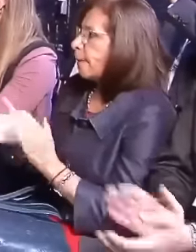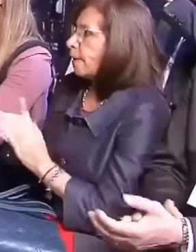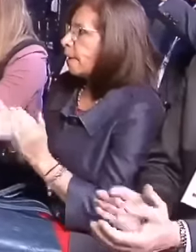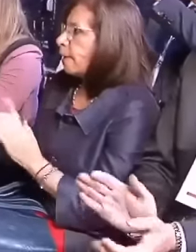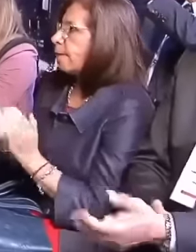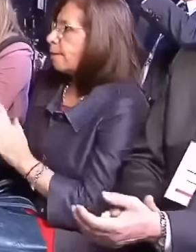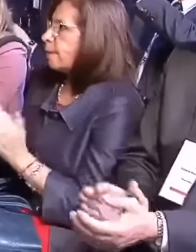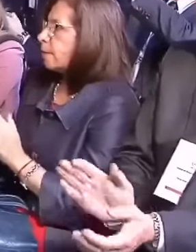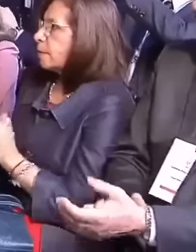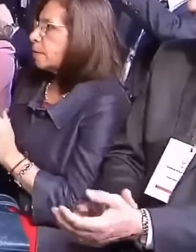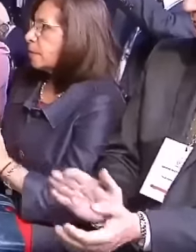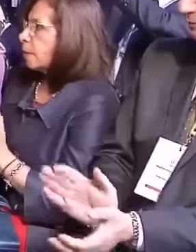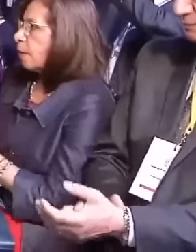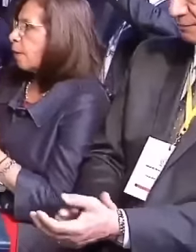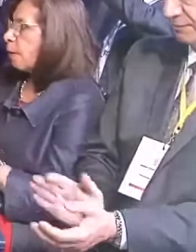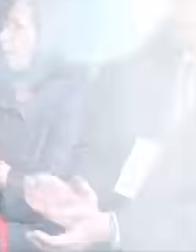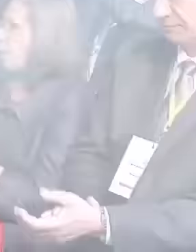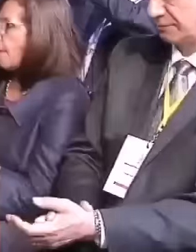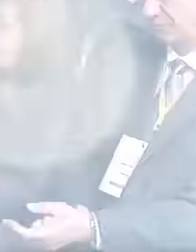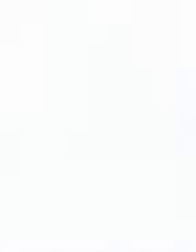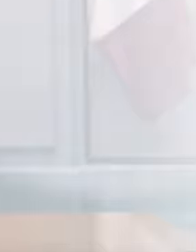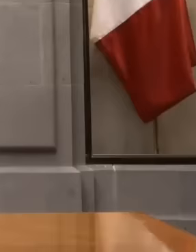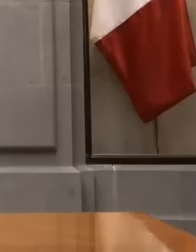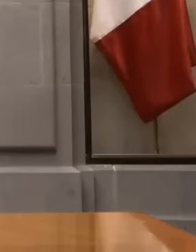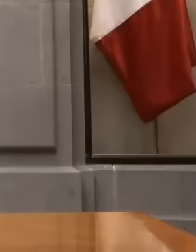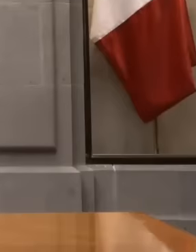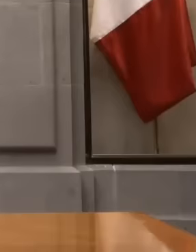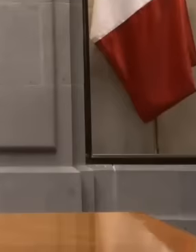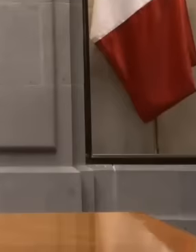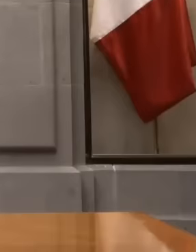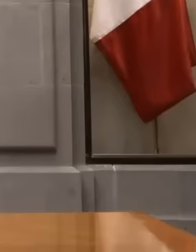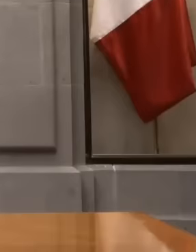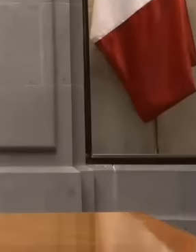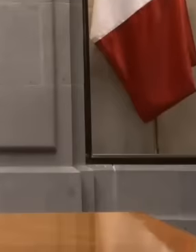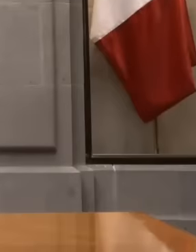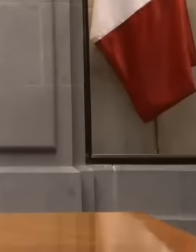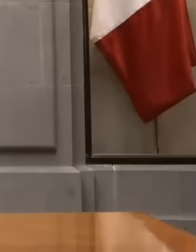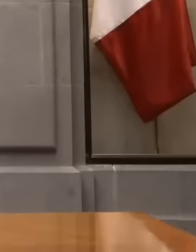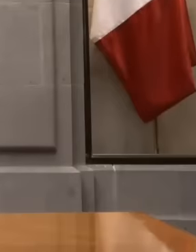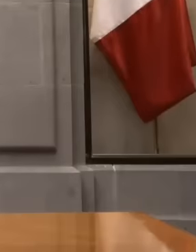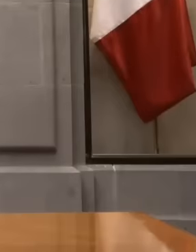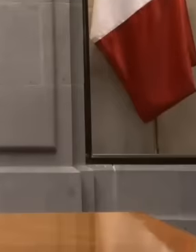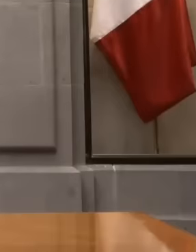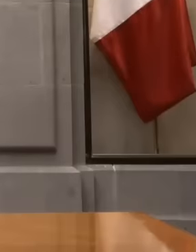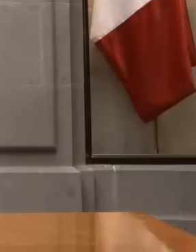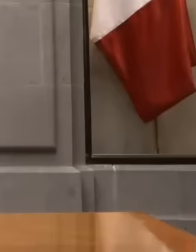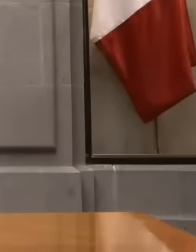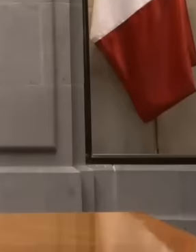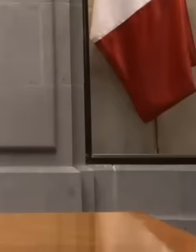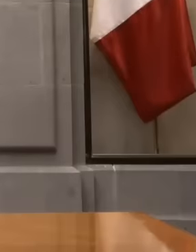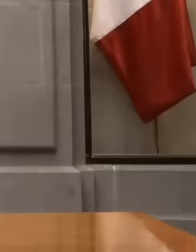given this, President López Obrador continues to advance with these reforms that are already being